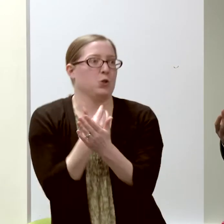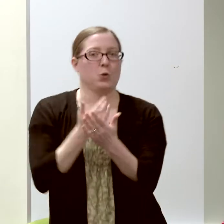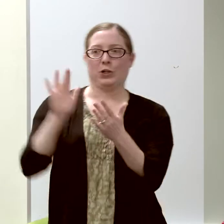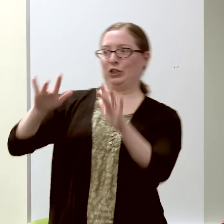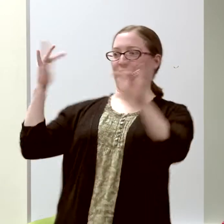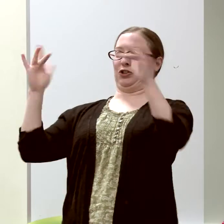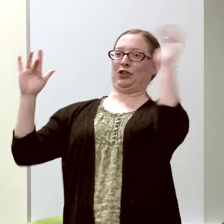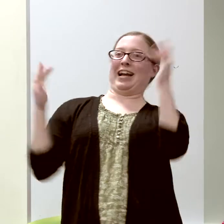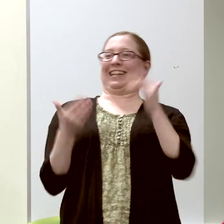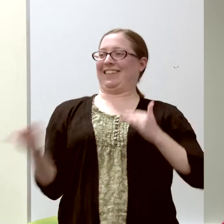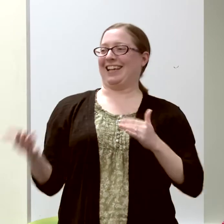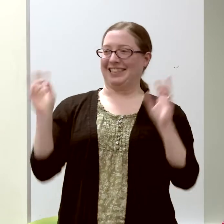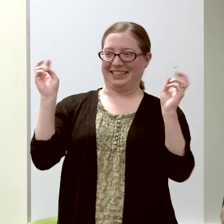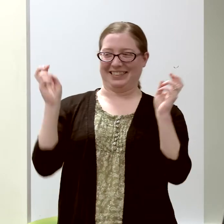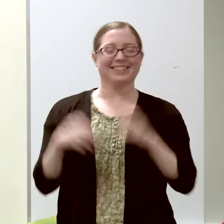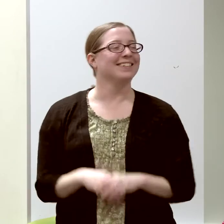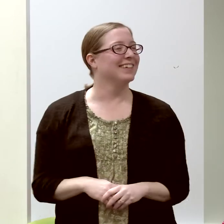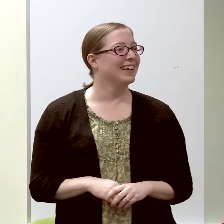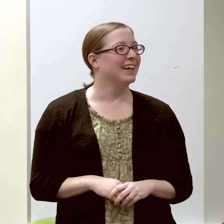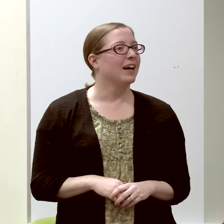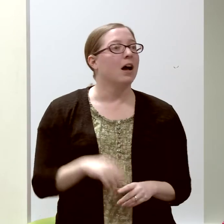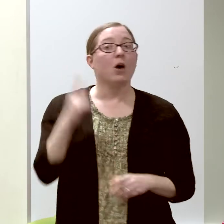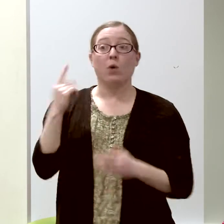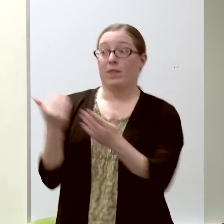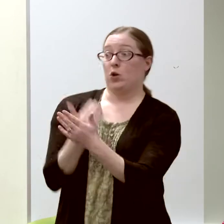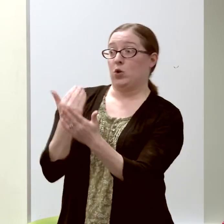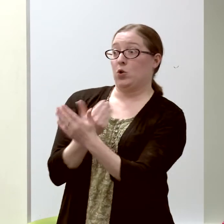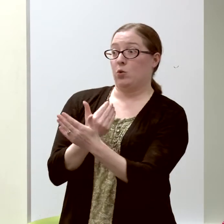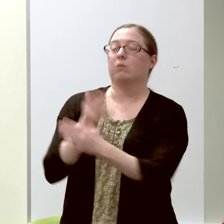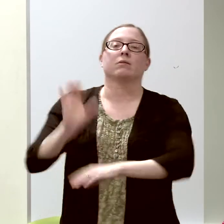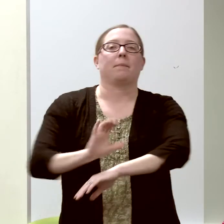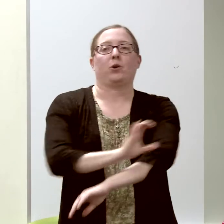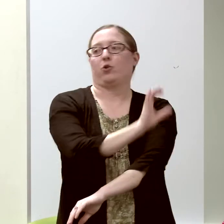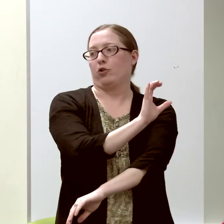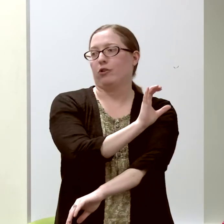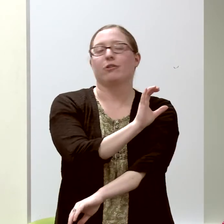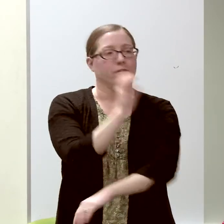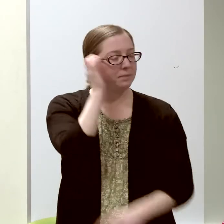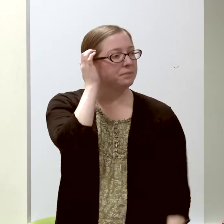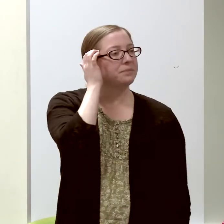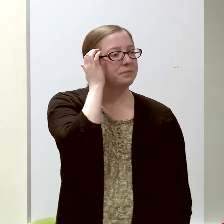and one of the newest and shiniest things was-- were computers.